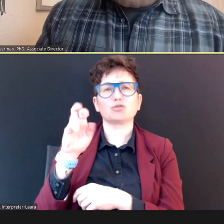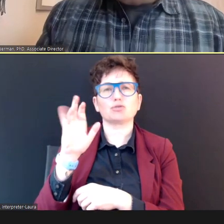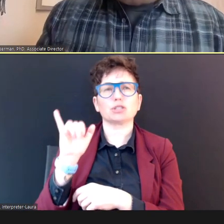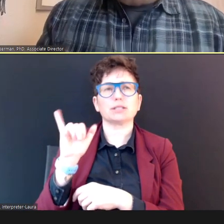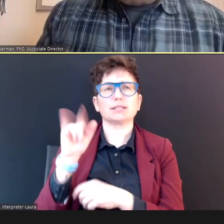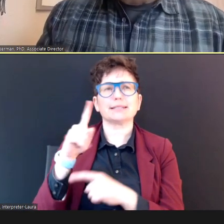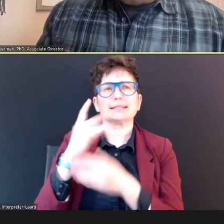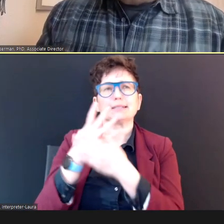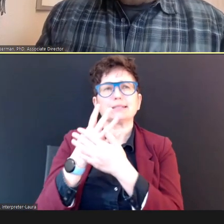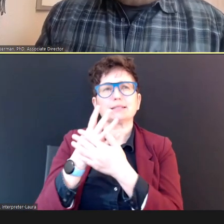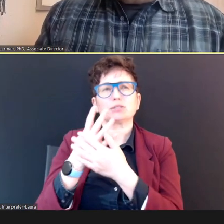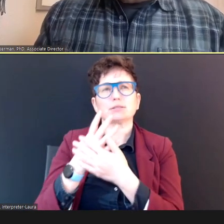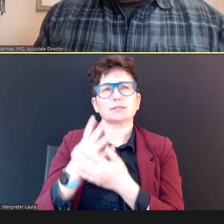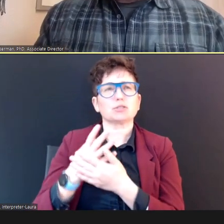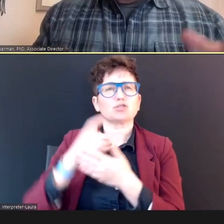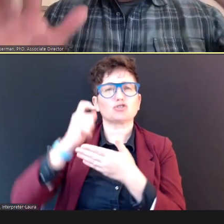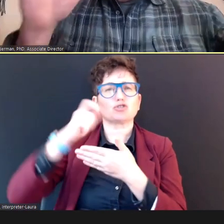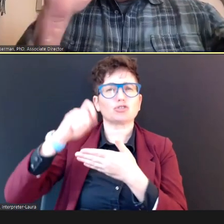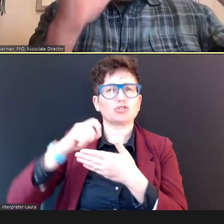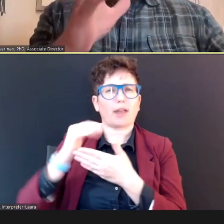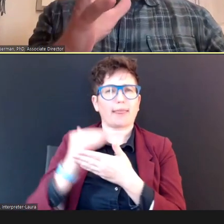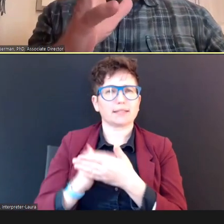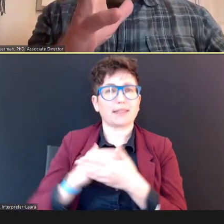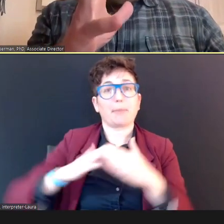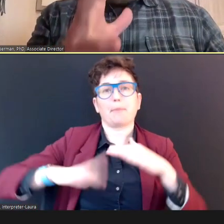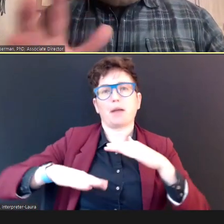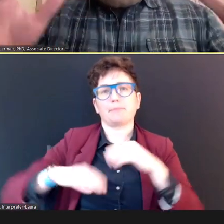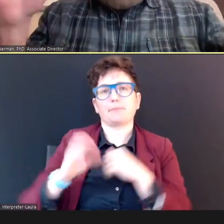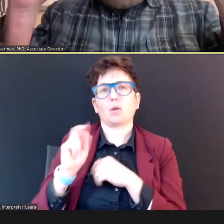So, that was PureTone. Now....